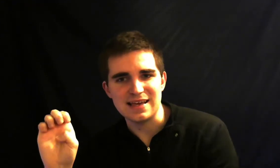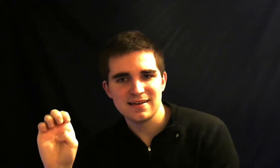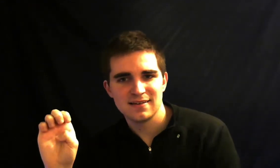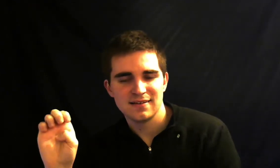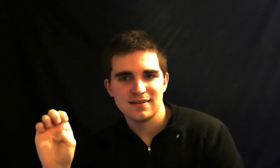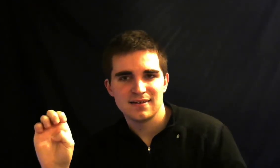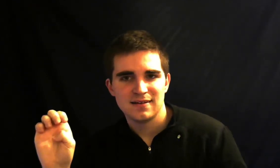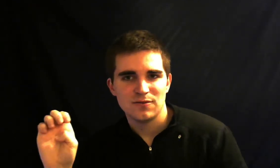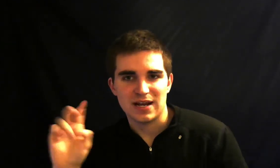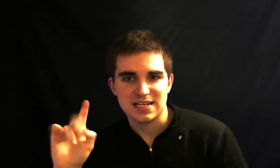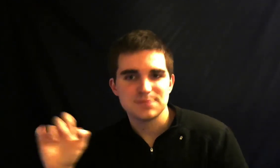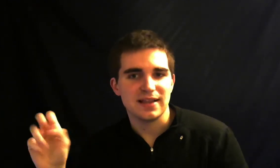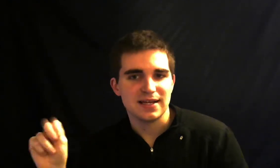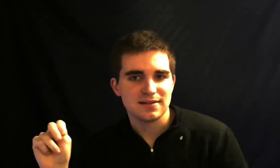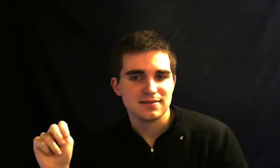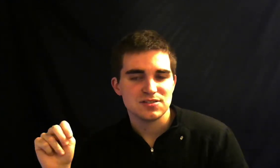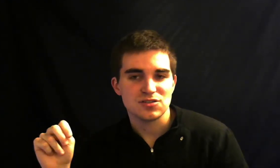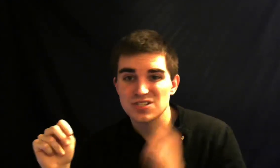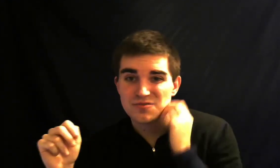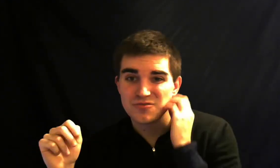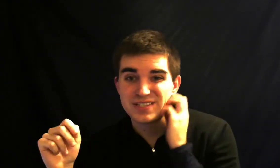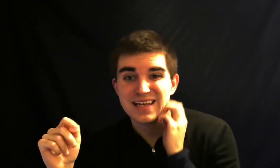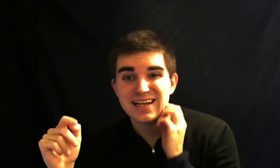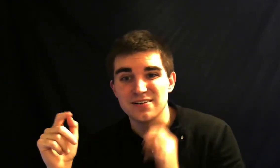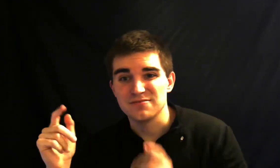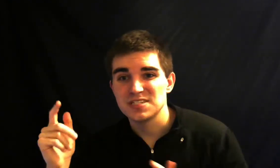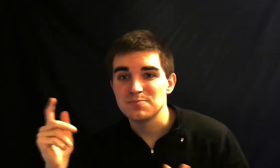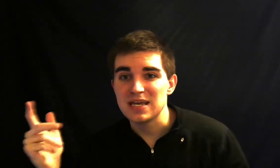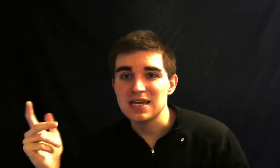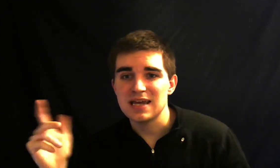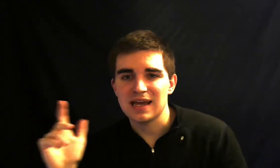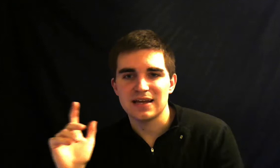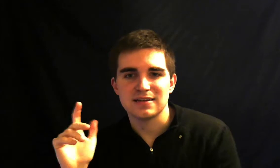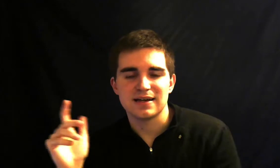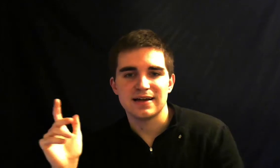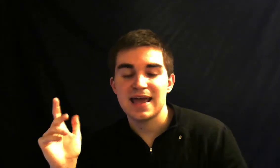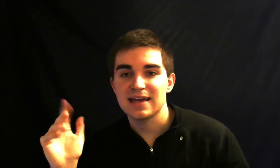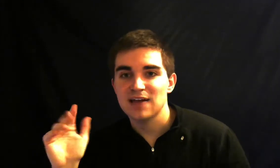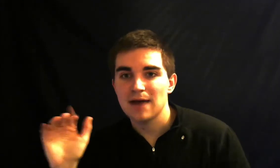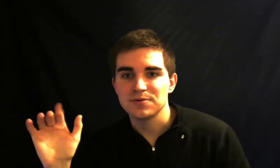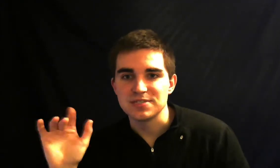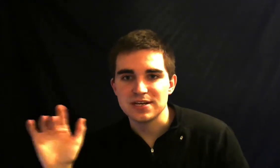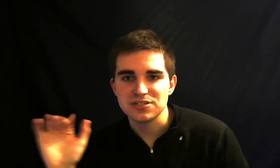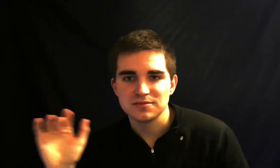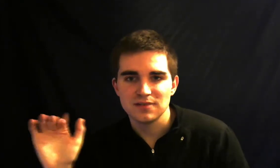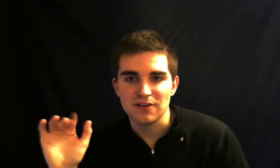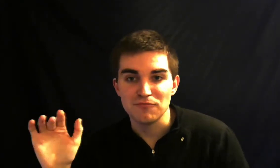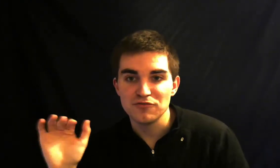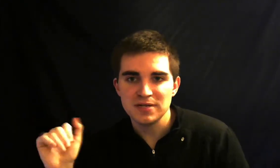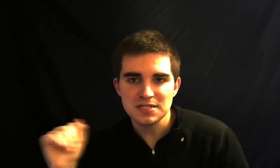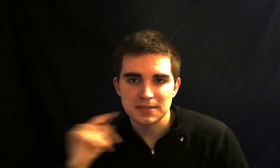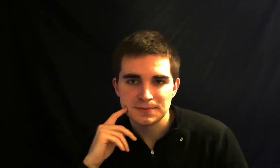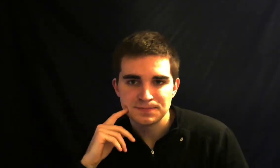when I spell it so just for the sake of speed and hand optimization of movement